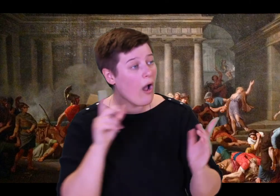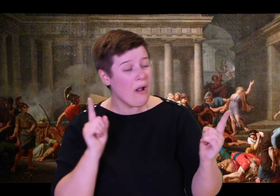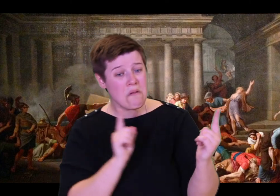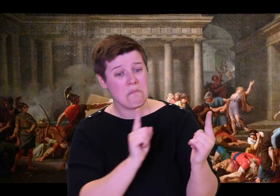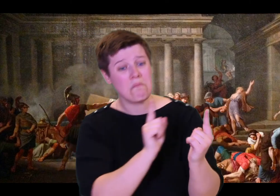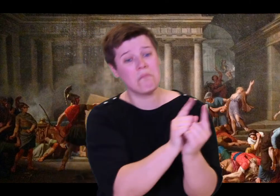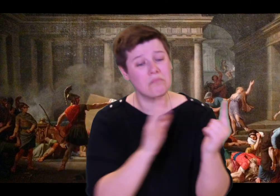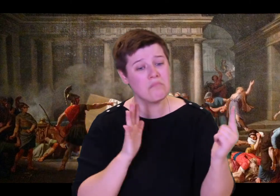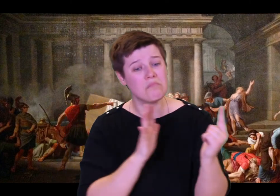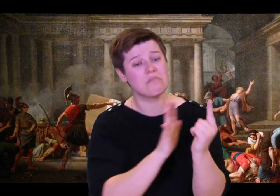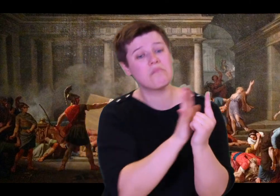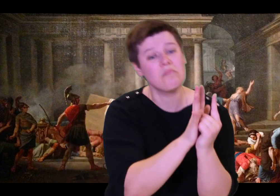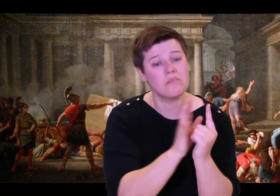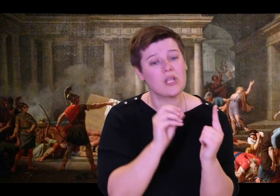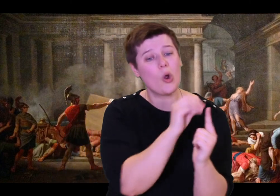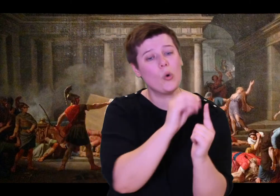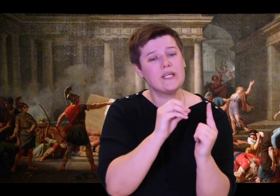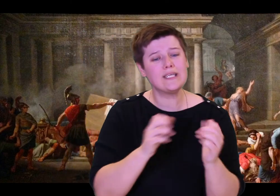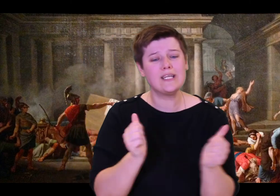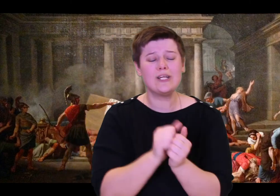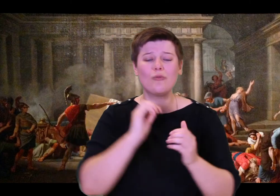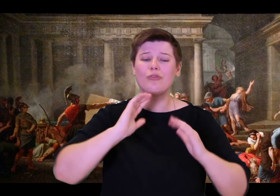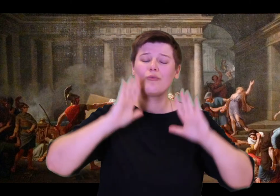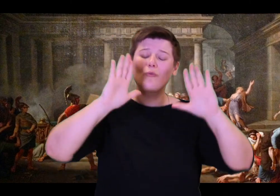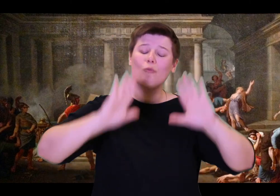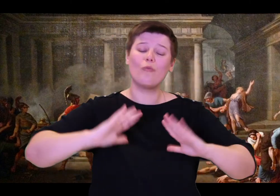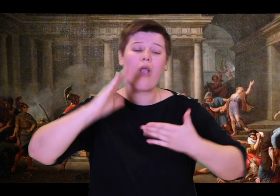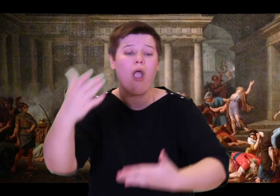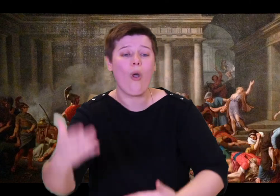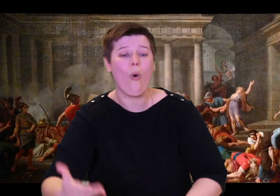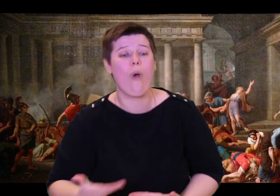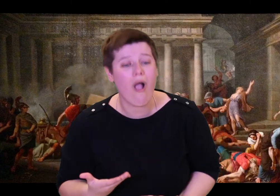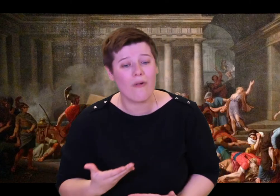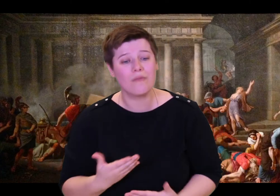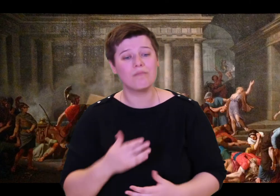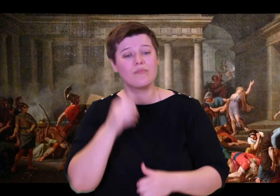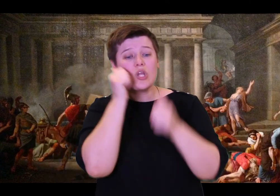all through the palace, summoning the women by torchlight. They came out from